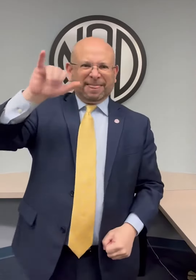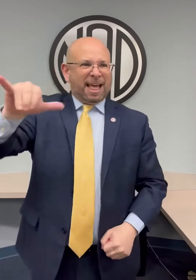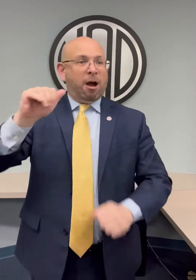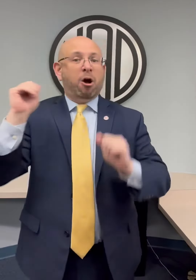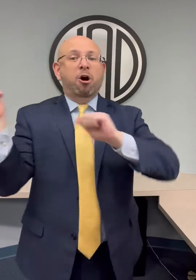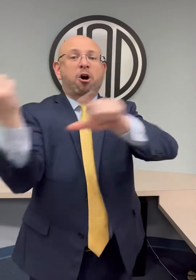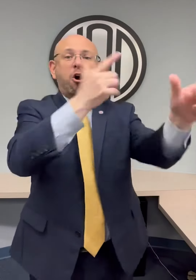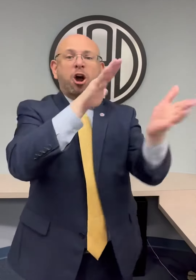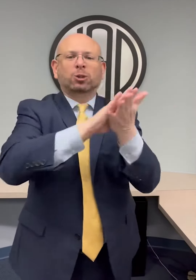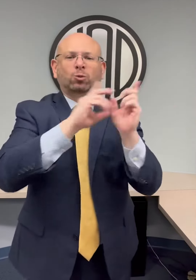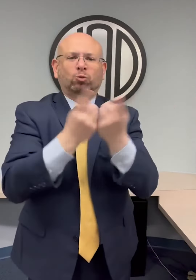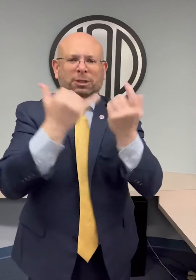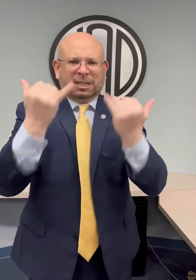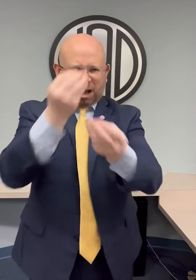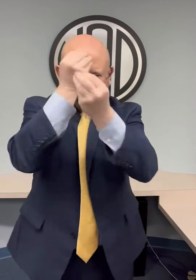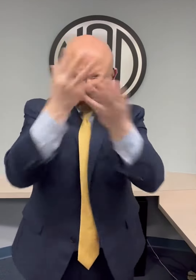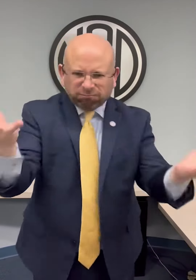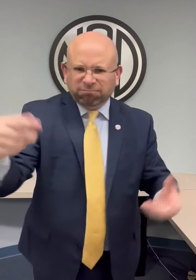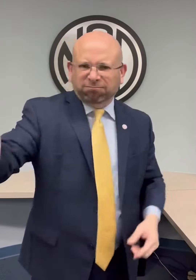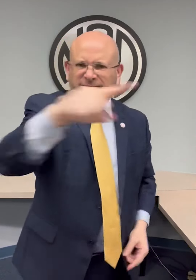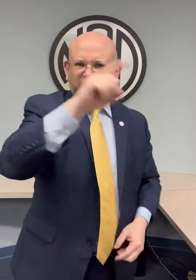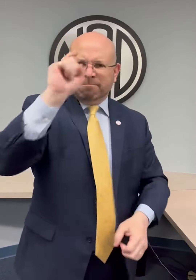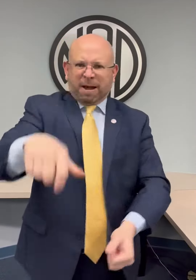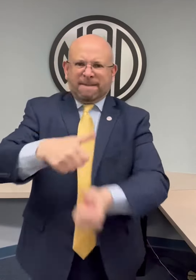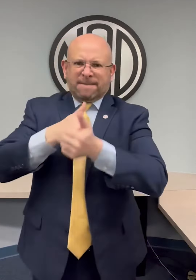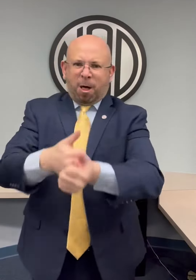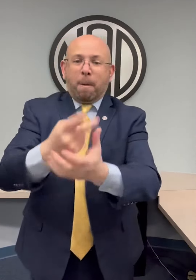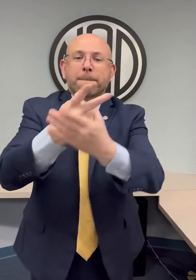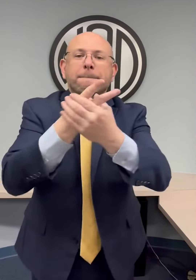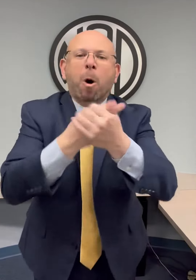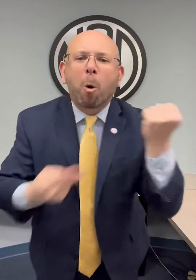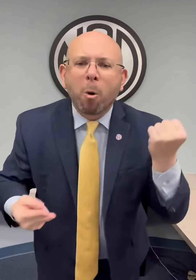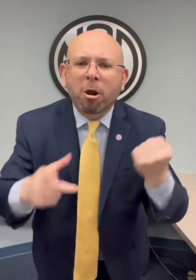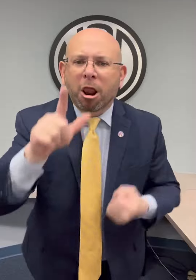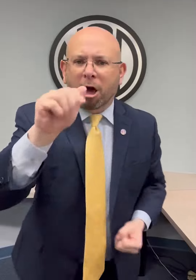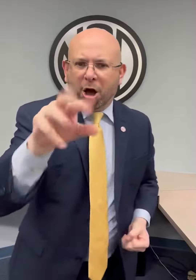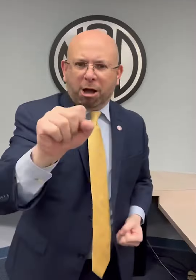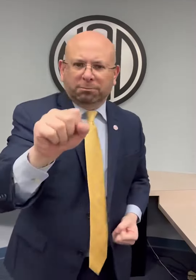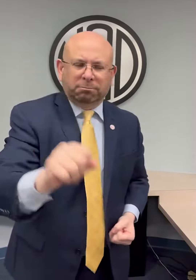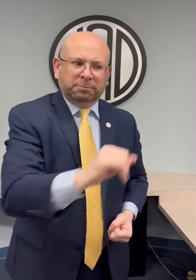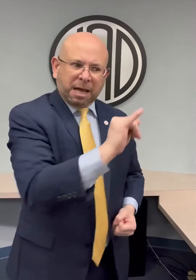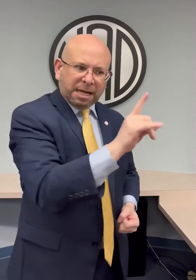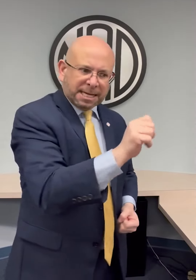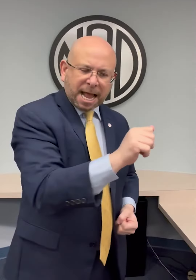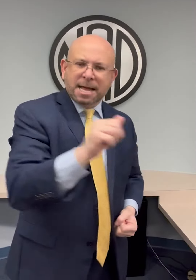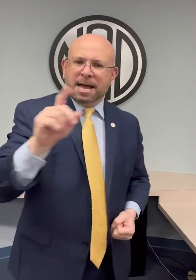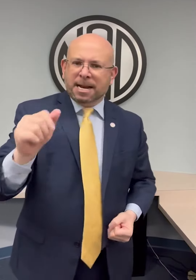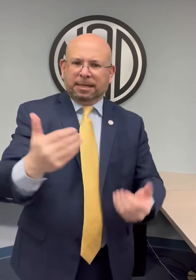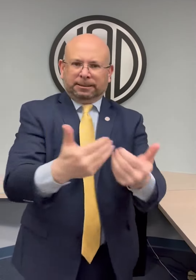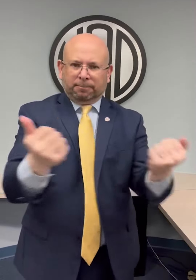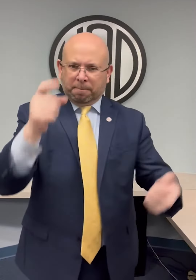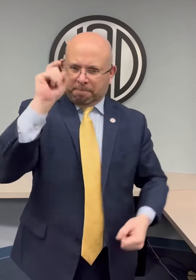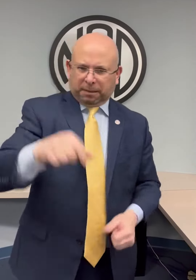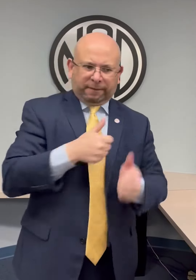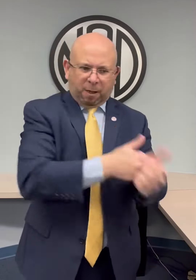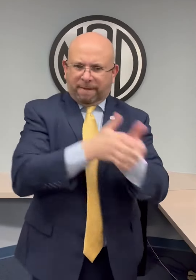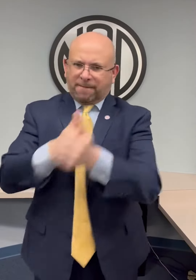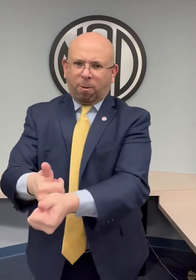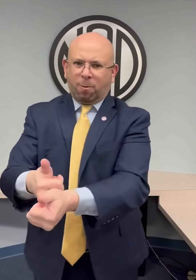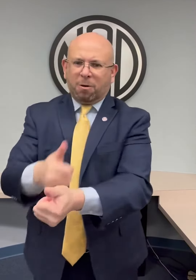all school districts are now on notice that they are responsible for compliance with both laws -- the IDEA and the ADA,